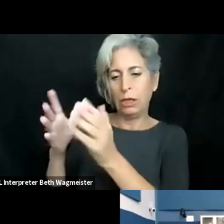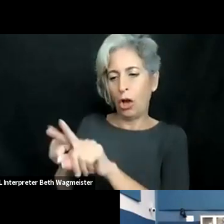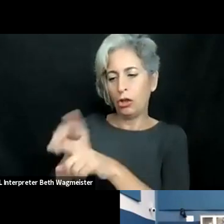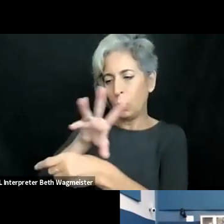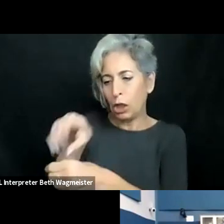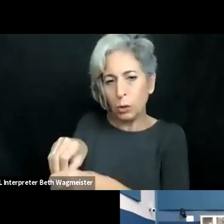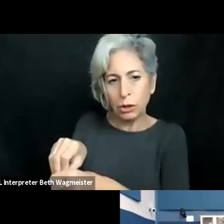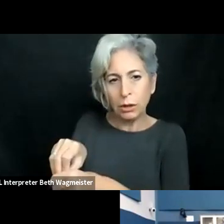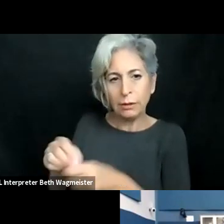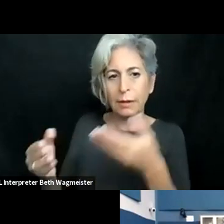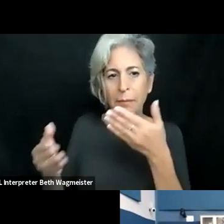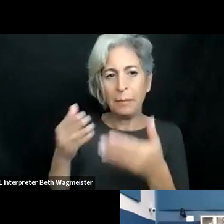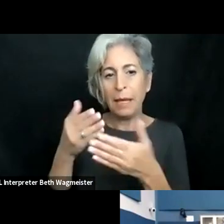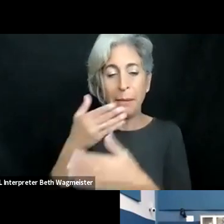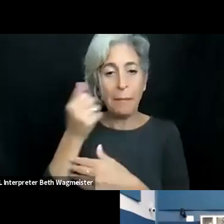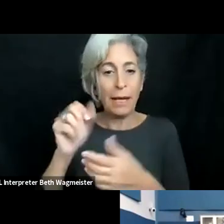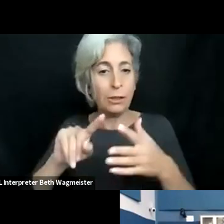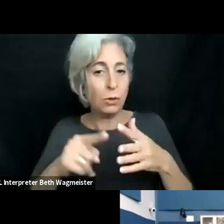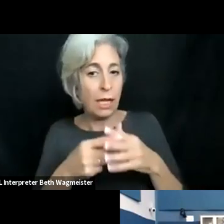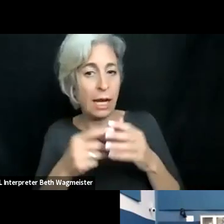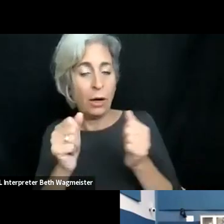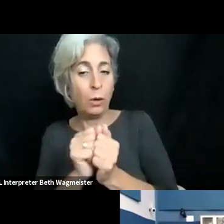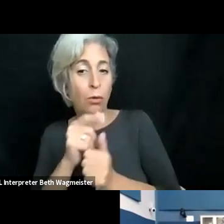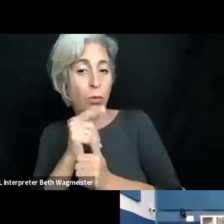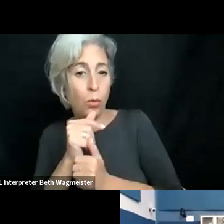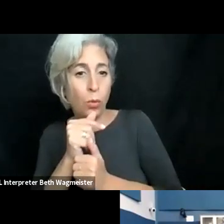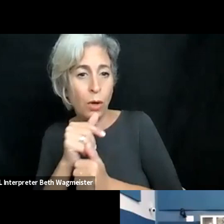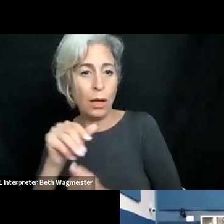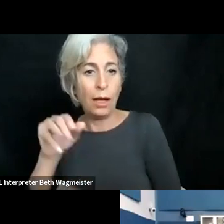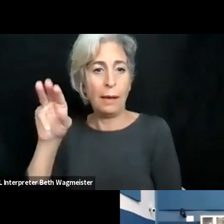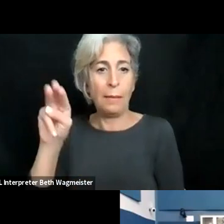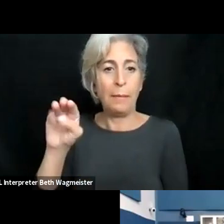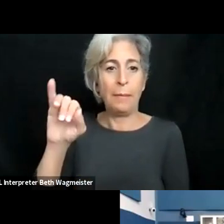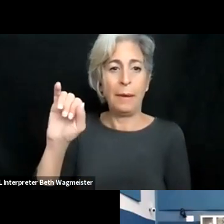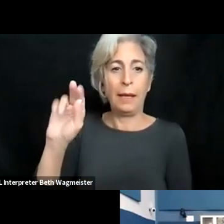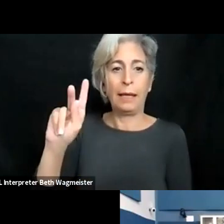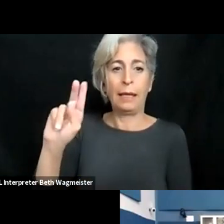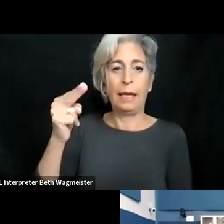considerses these days to face the challenges of digitization and